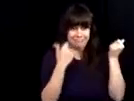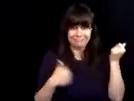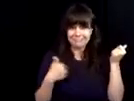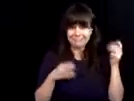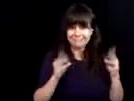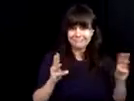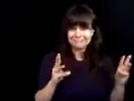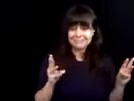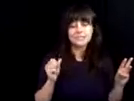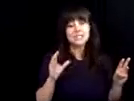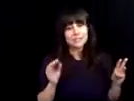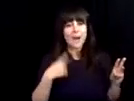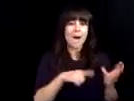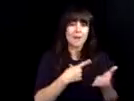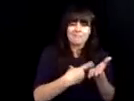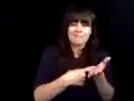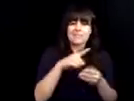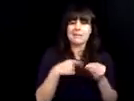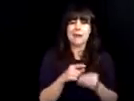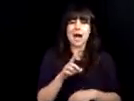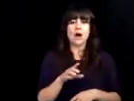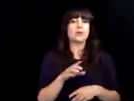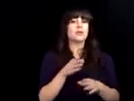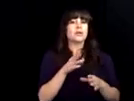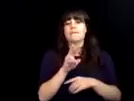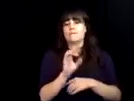. We have to shuffle the agenda because they built these bots